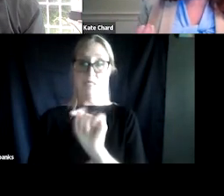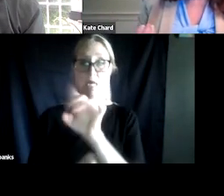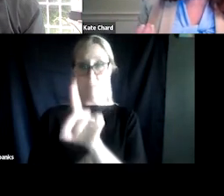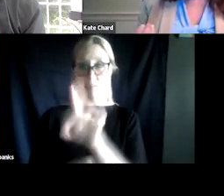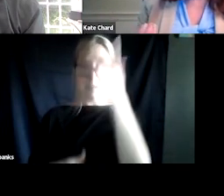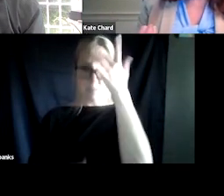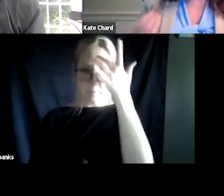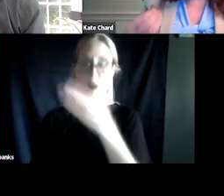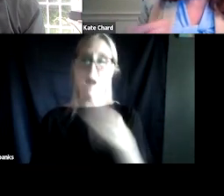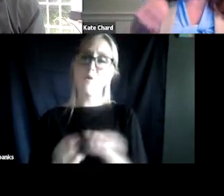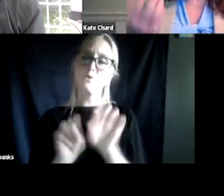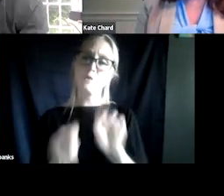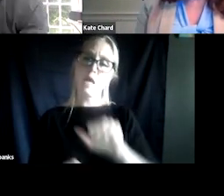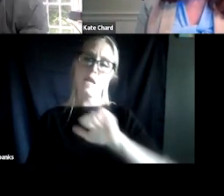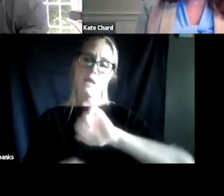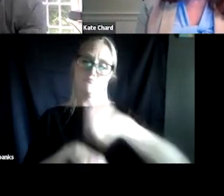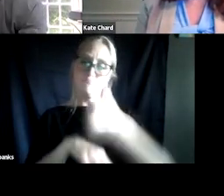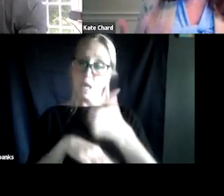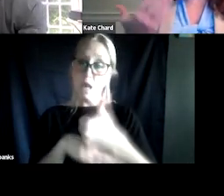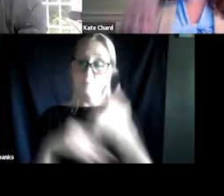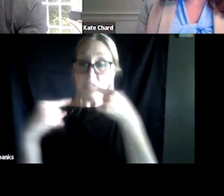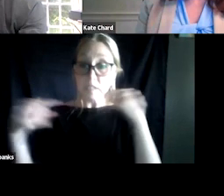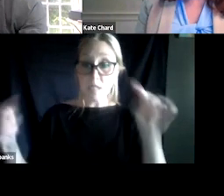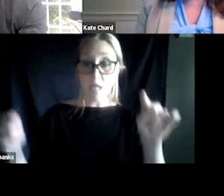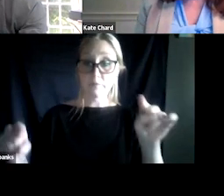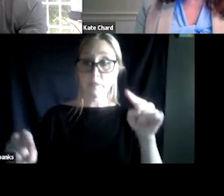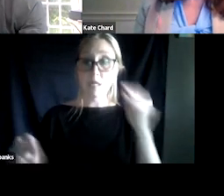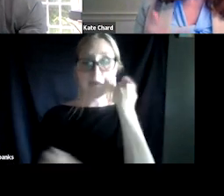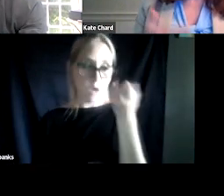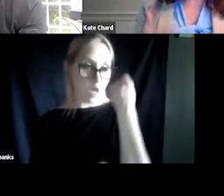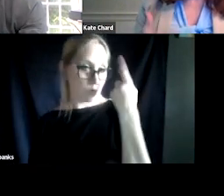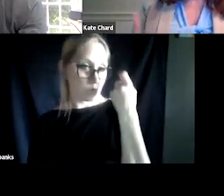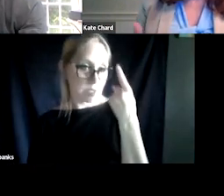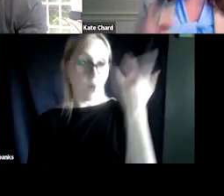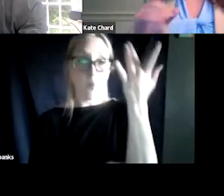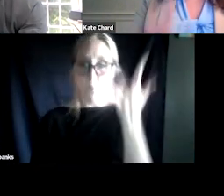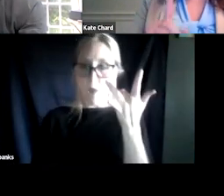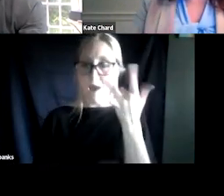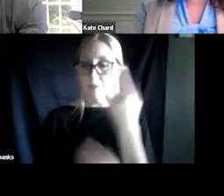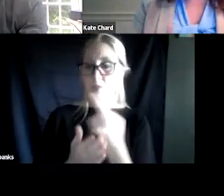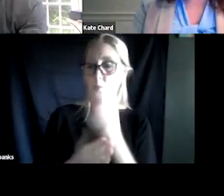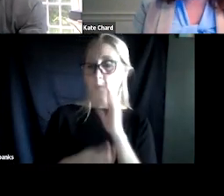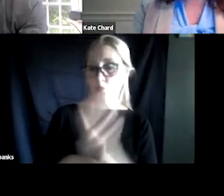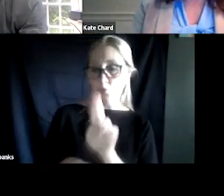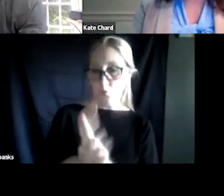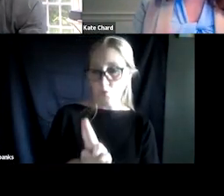And it can really help set you up for success by understanding why they're using, even if they're not using currently